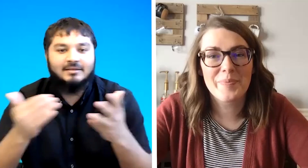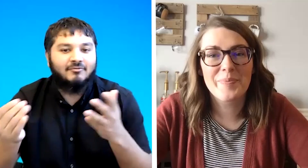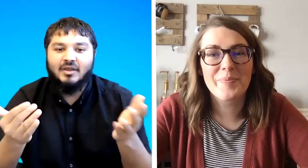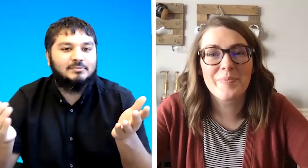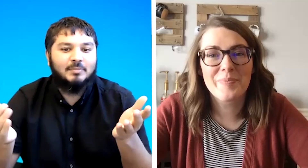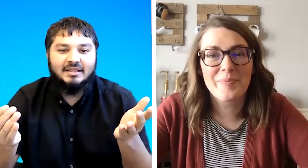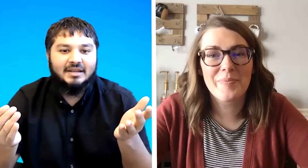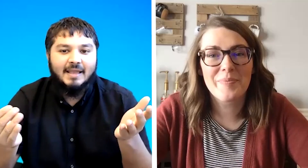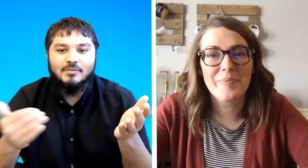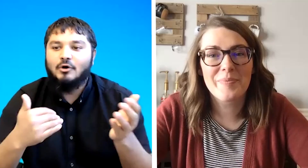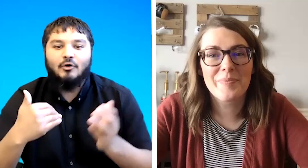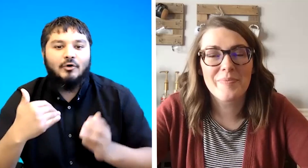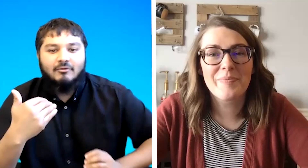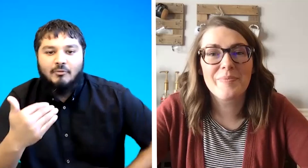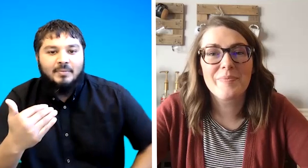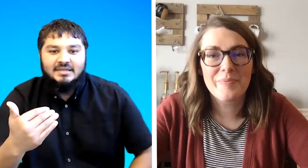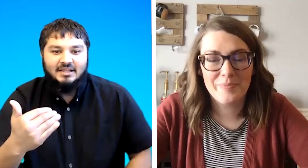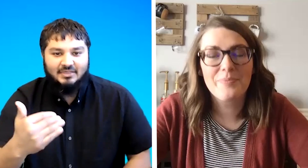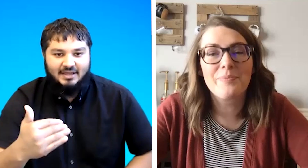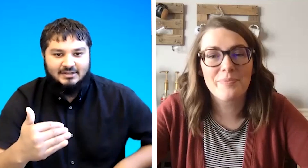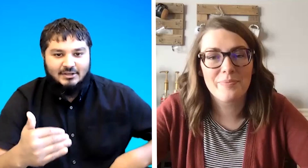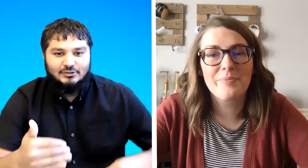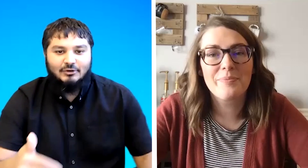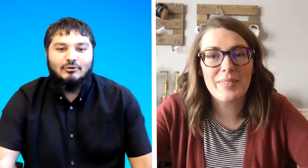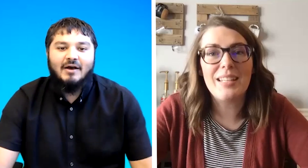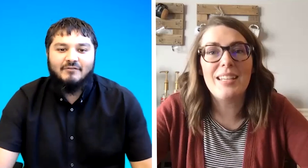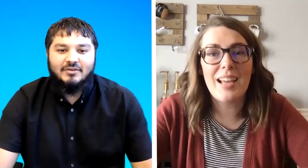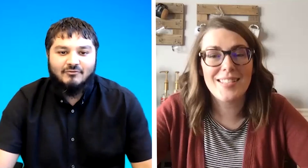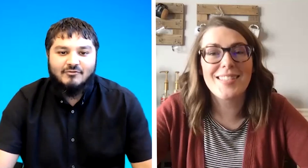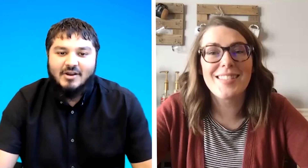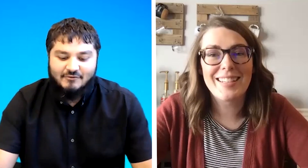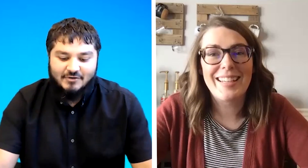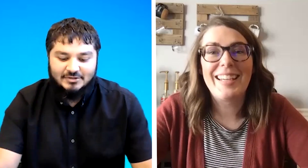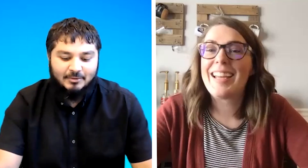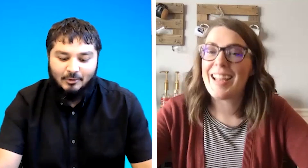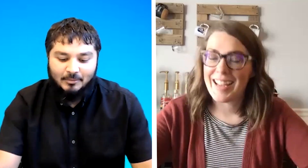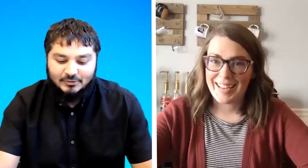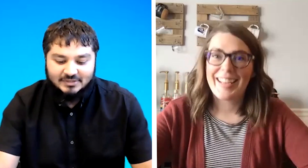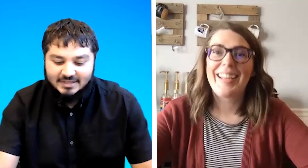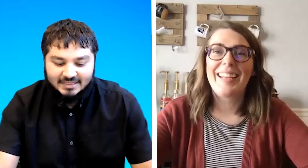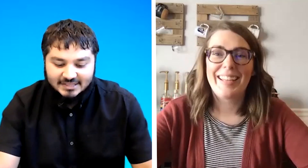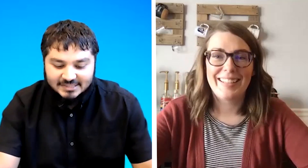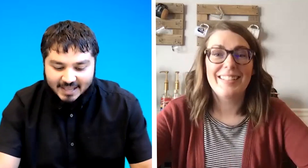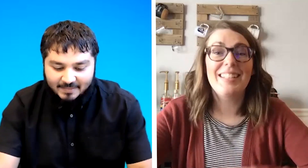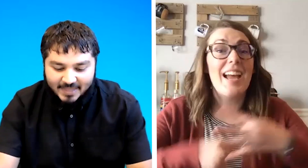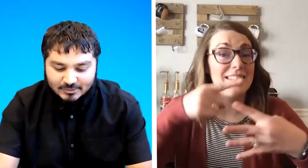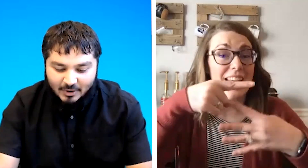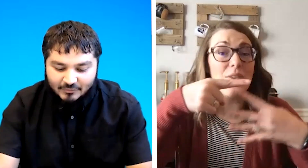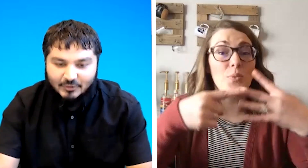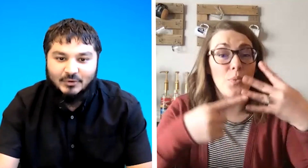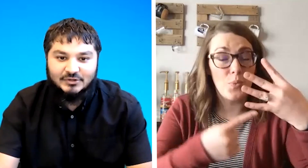fingerspelling the name or repeating that so you have it very very similar almost the same question